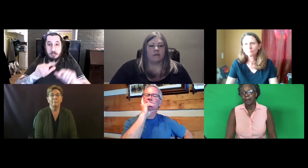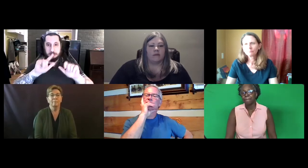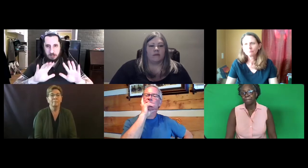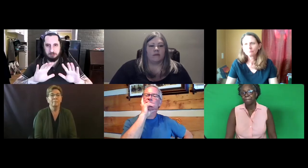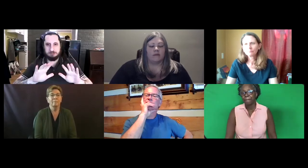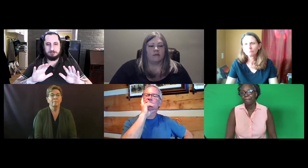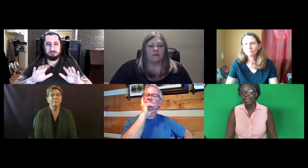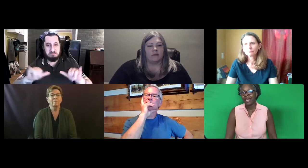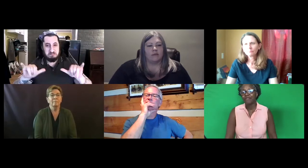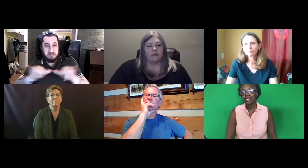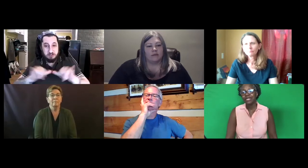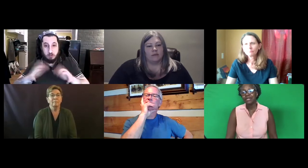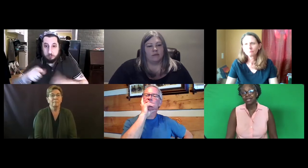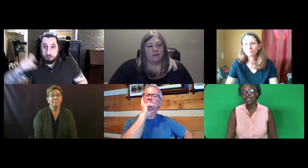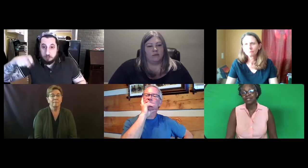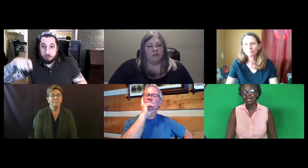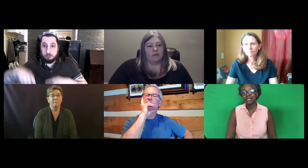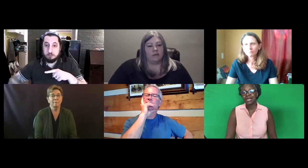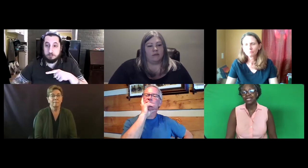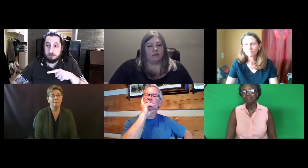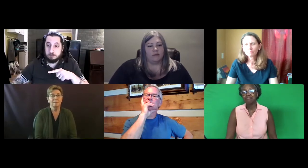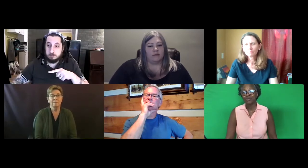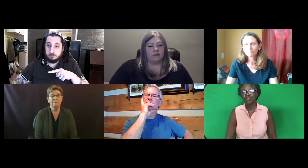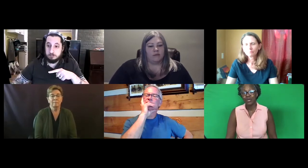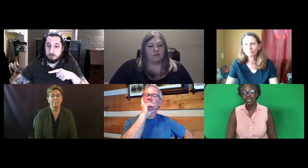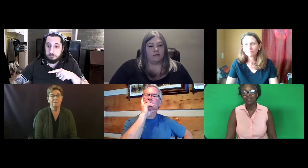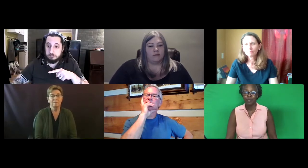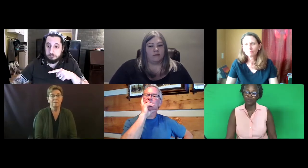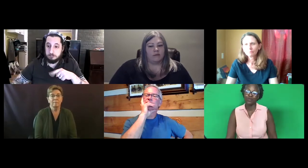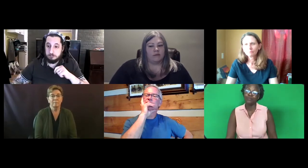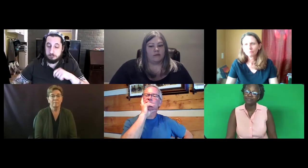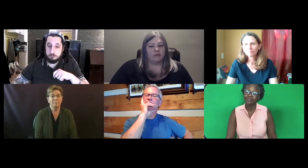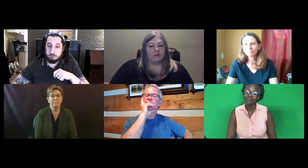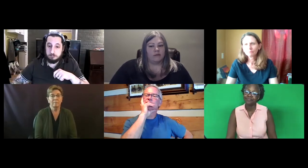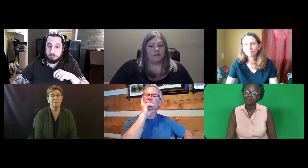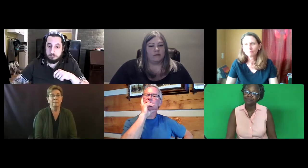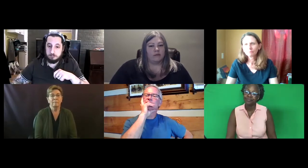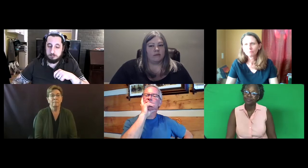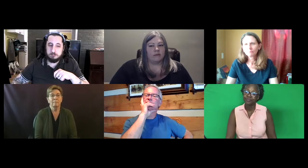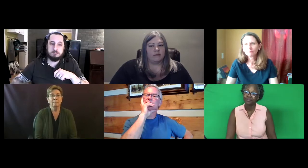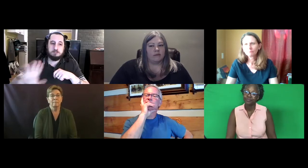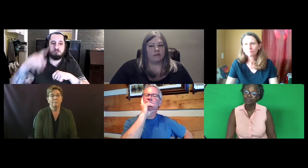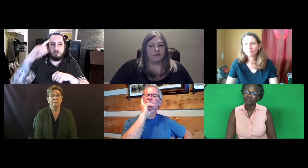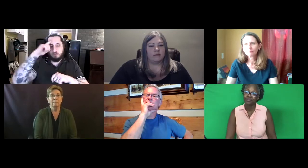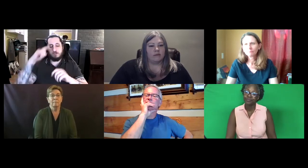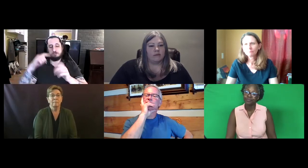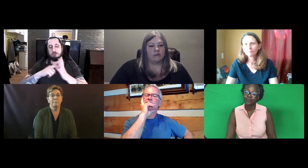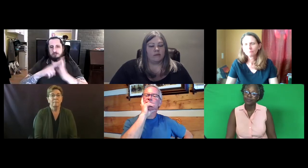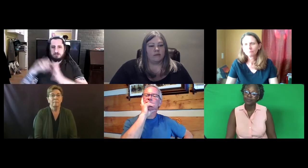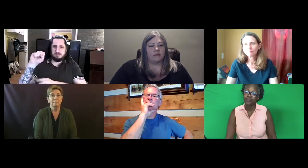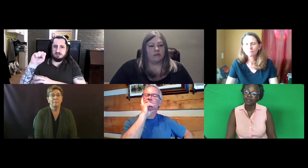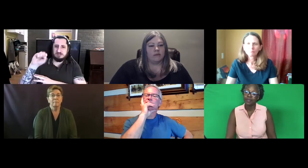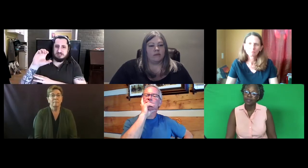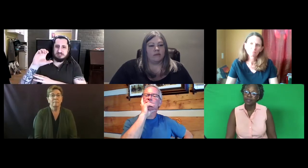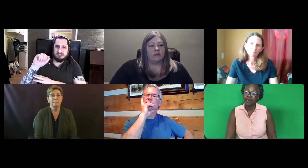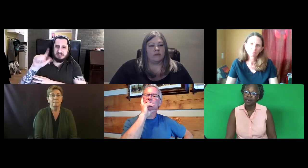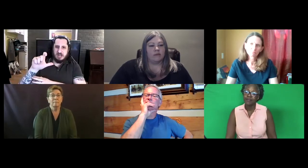And validity means that the test measures what it's supposed to.